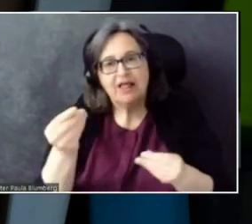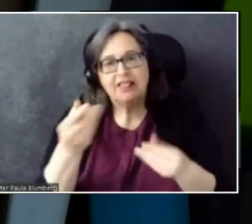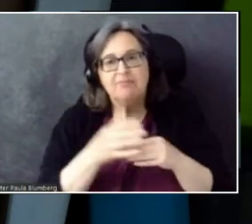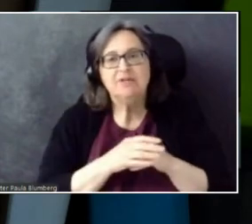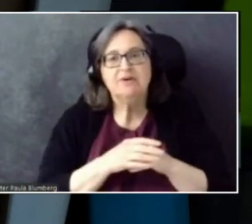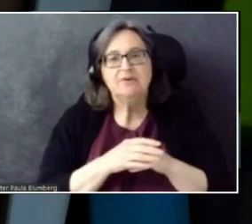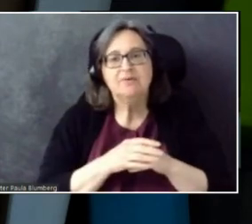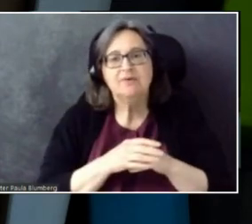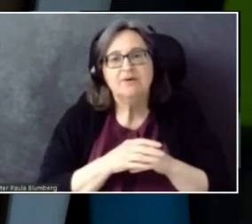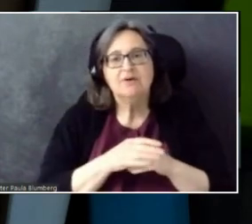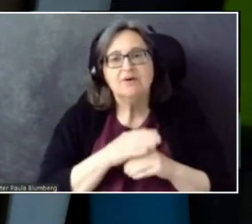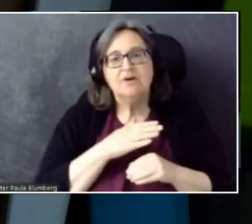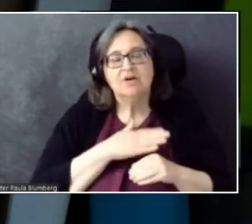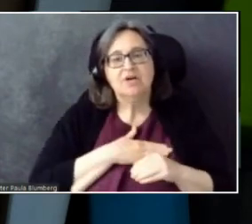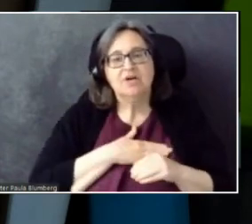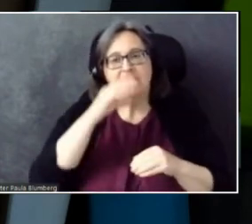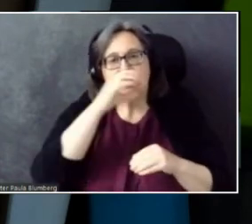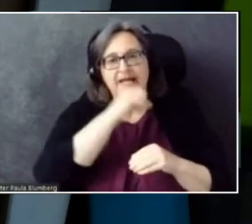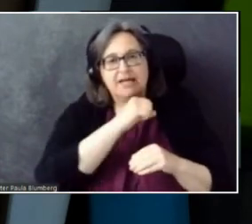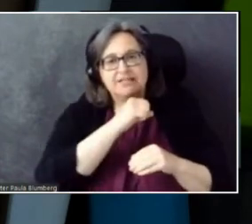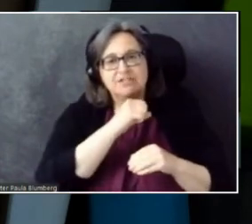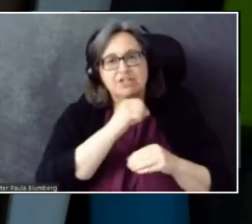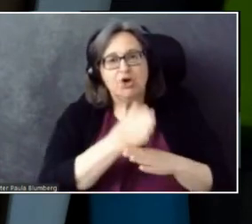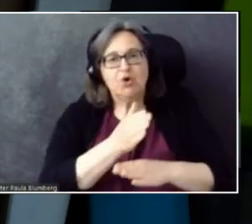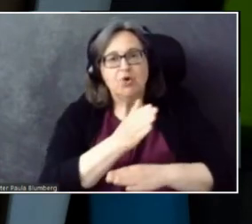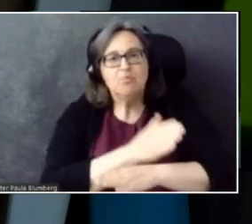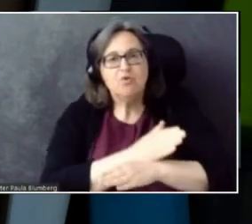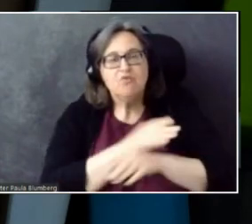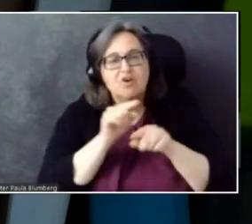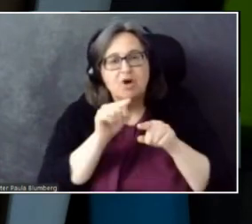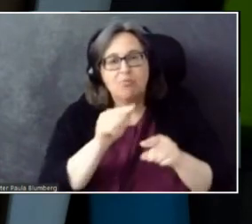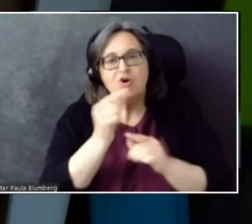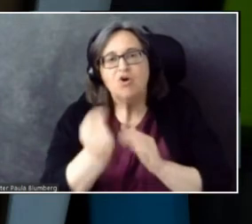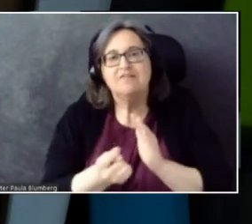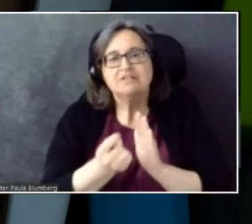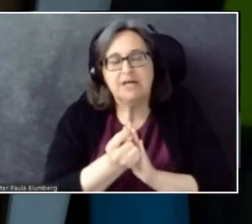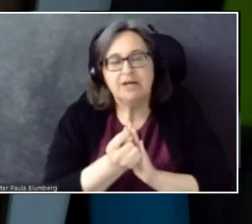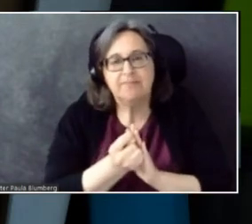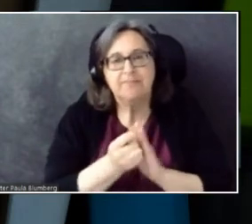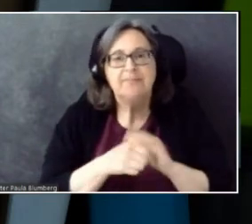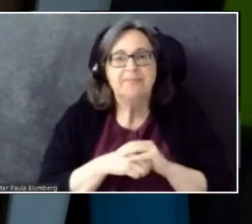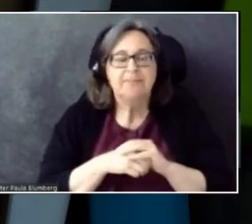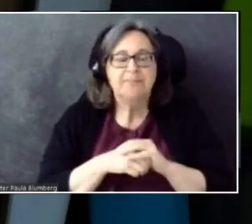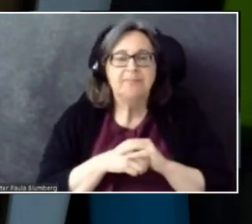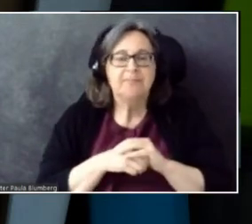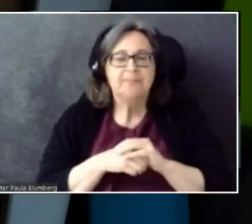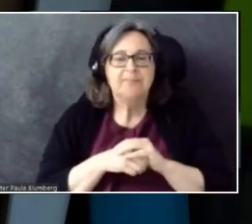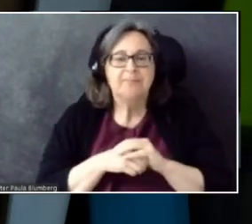My guess is improving over time.